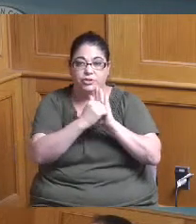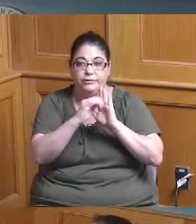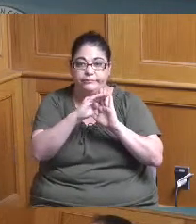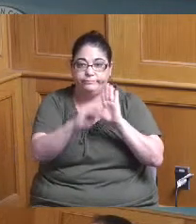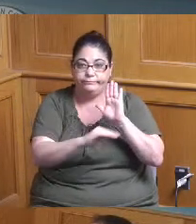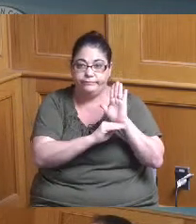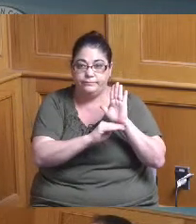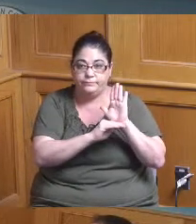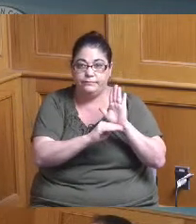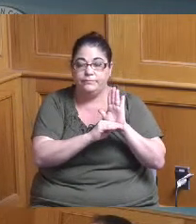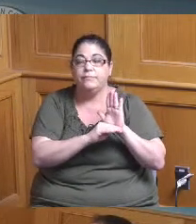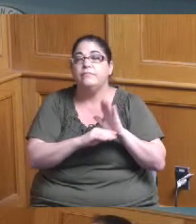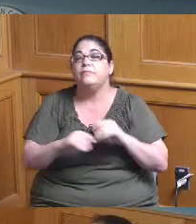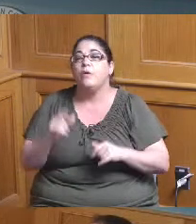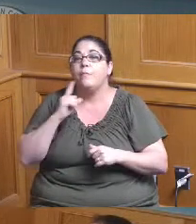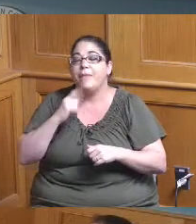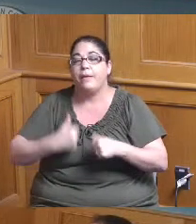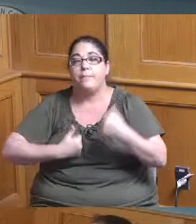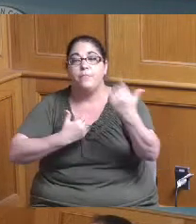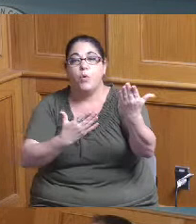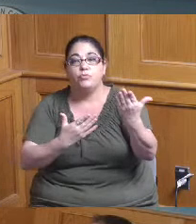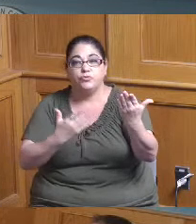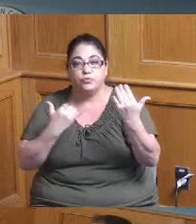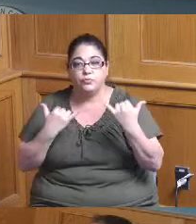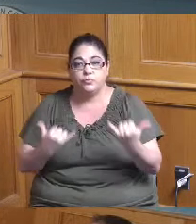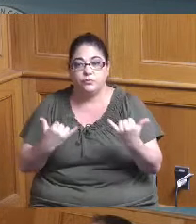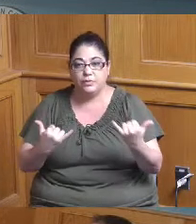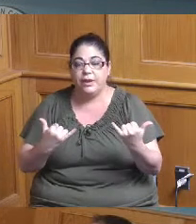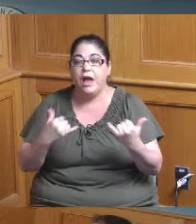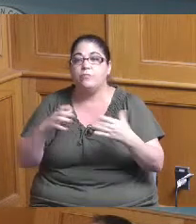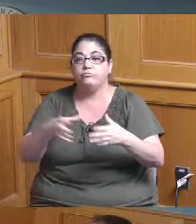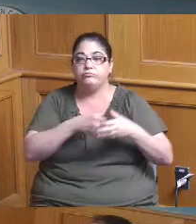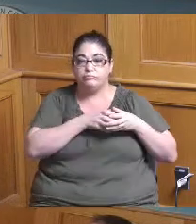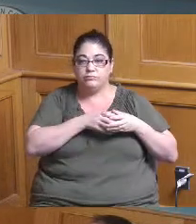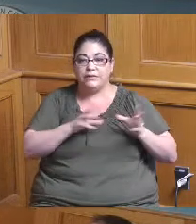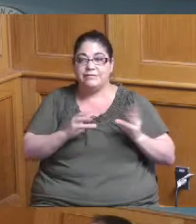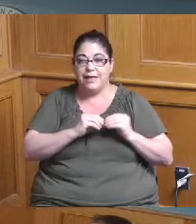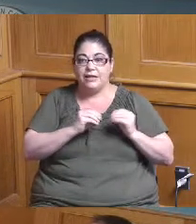and it is I'd like to make a motion to go to executive session pursuant to rc